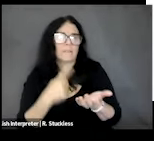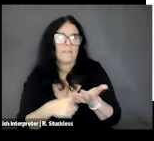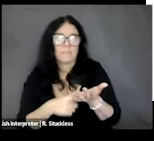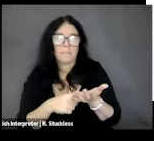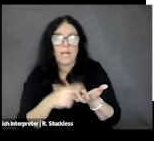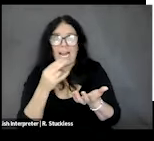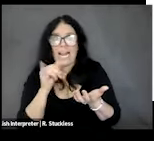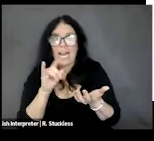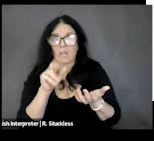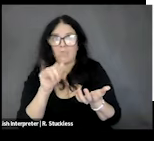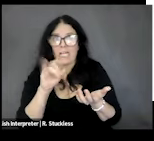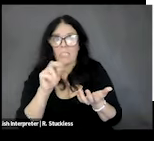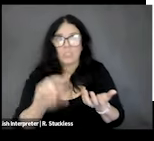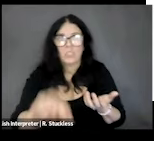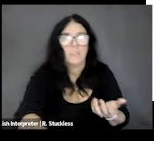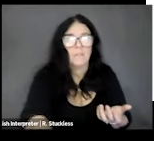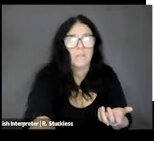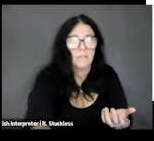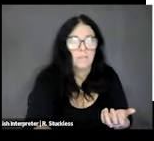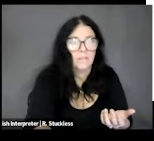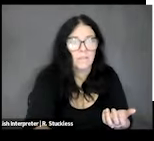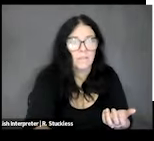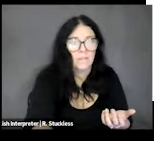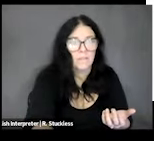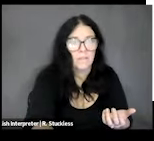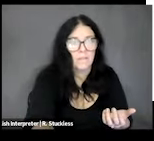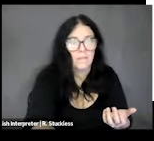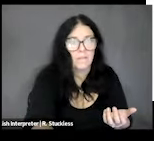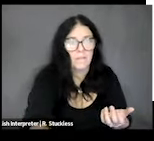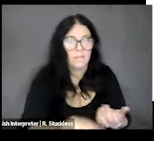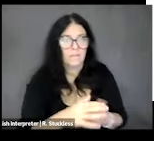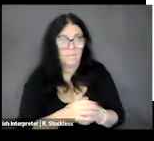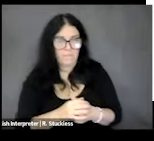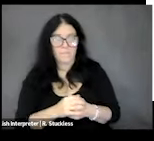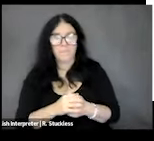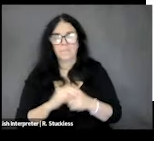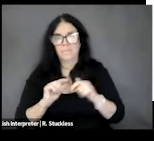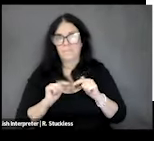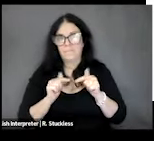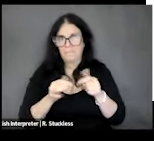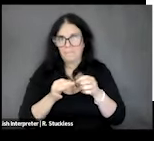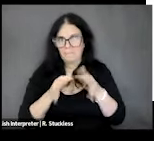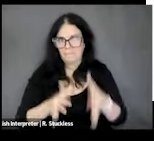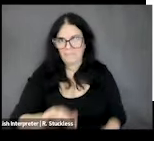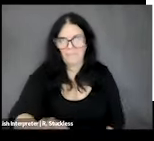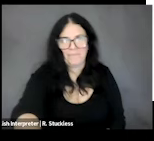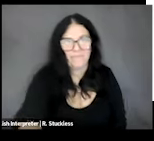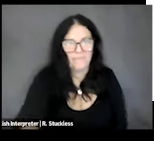and maybe potassium and magnesium. Those would be good discussions with your doctor if you're